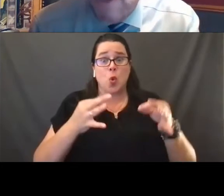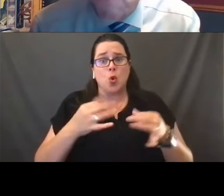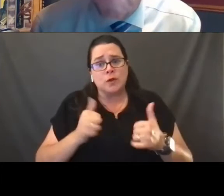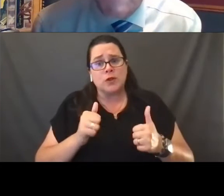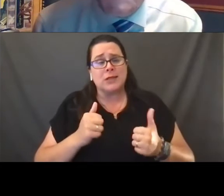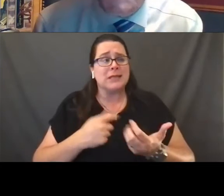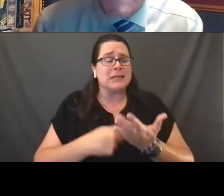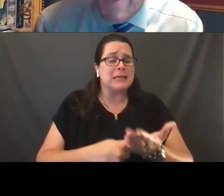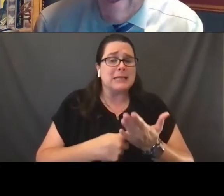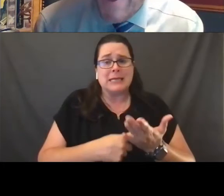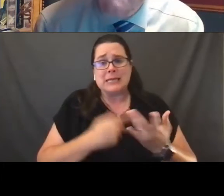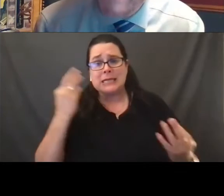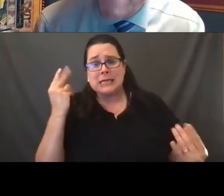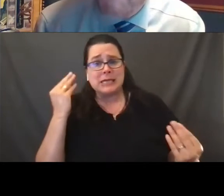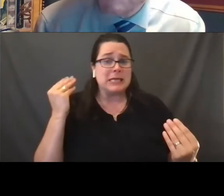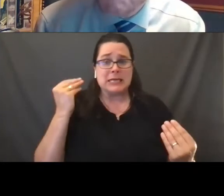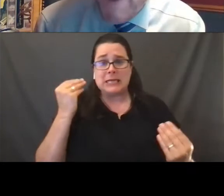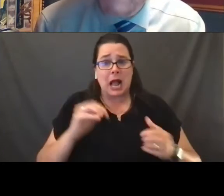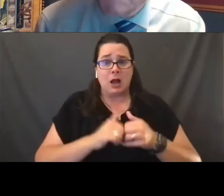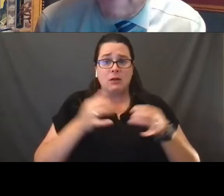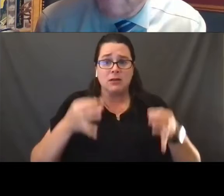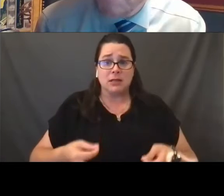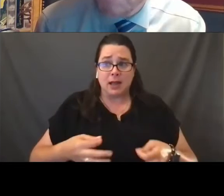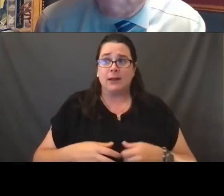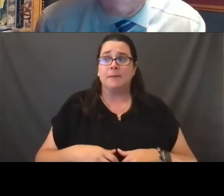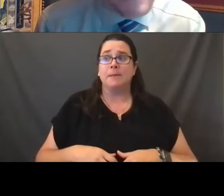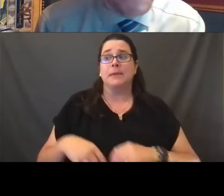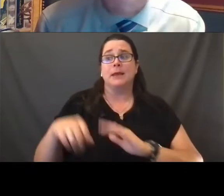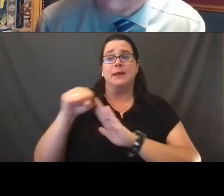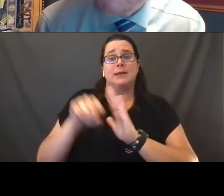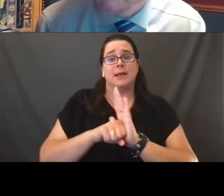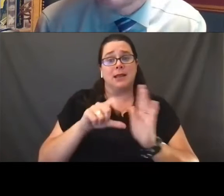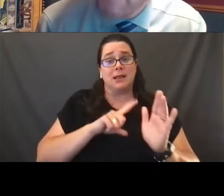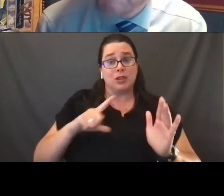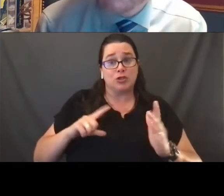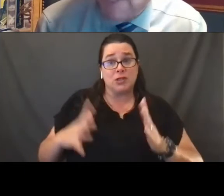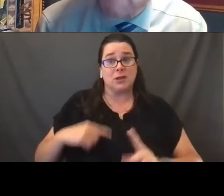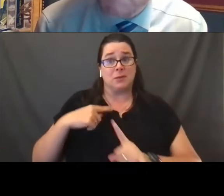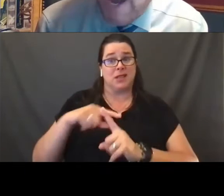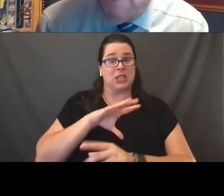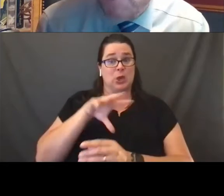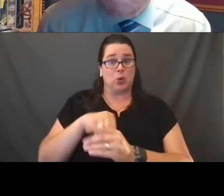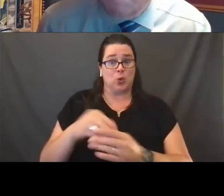on a regular basis and efforts by state legislators, including those here in the state of Wisconsin,